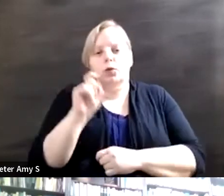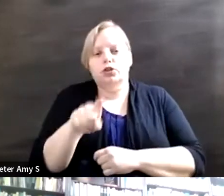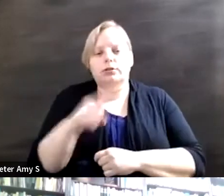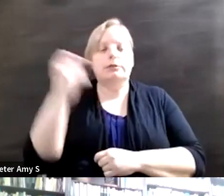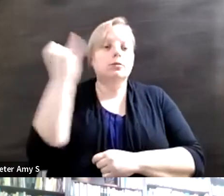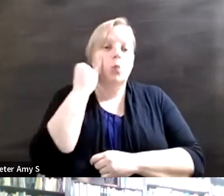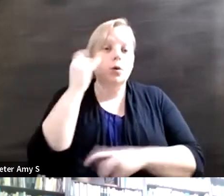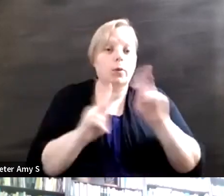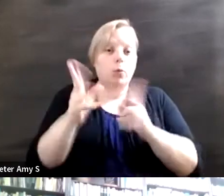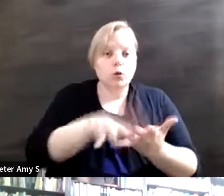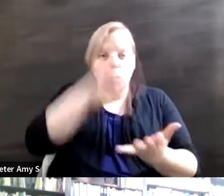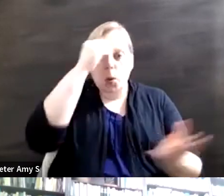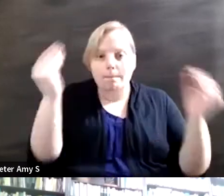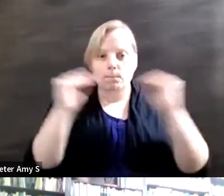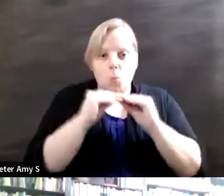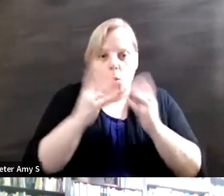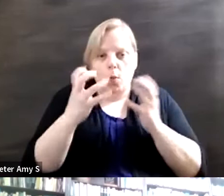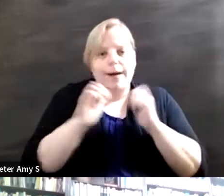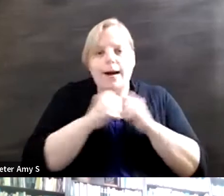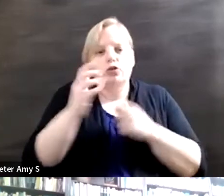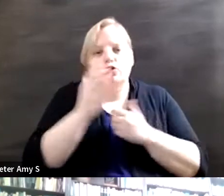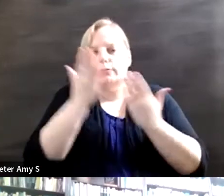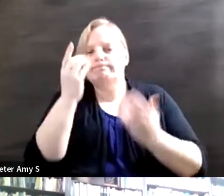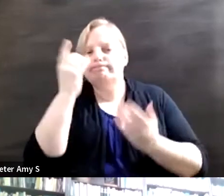more about these issues how would you suggest that they go about it how do you suggest they go about